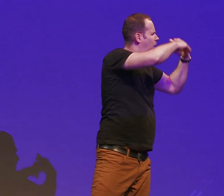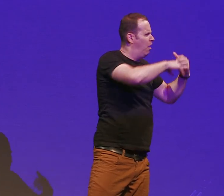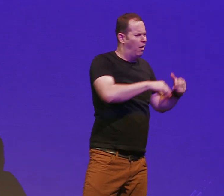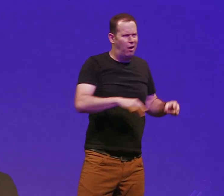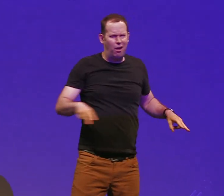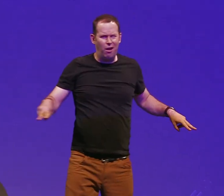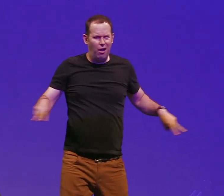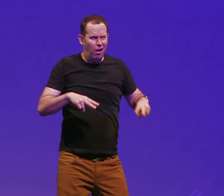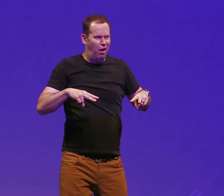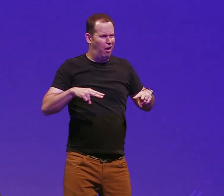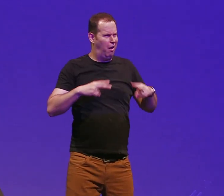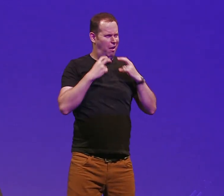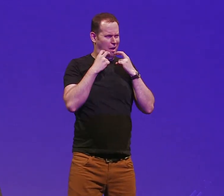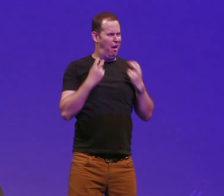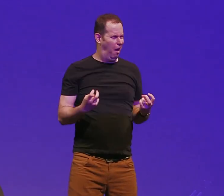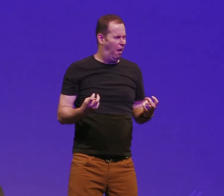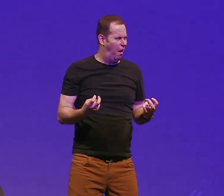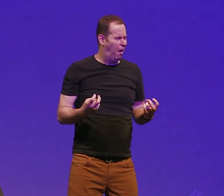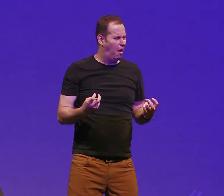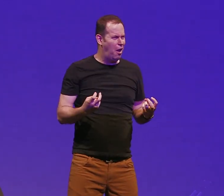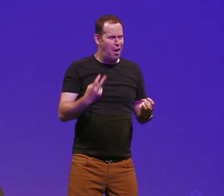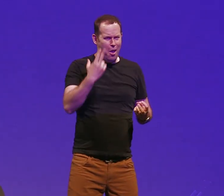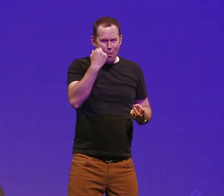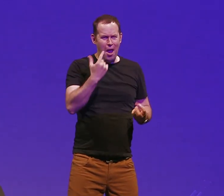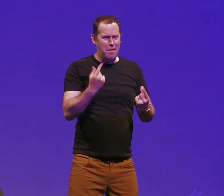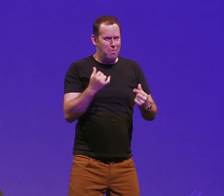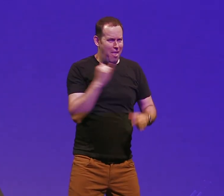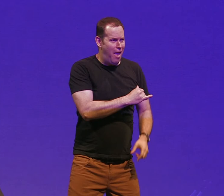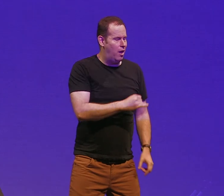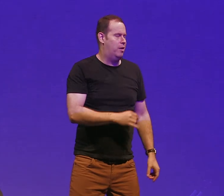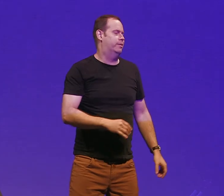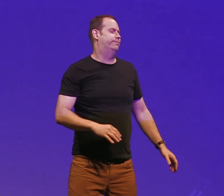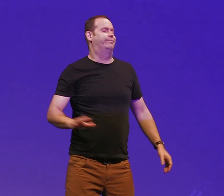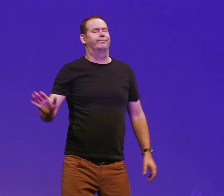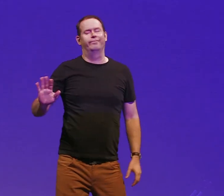motion through air and Aaron's like why did you do that waves his hand with